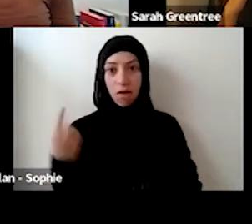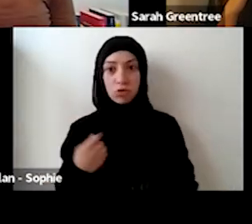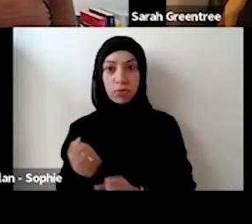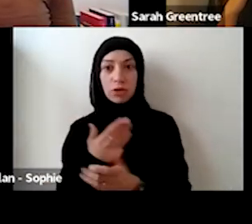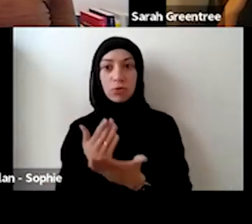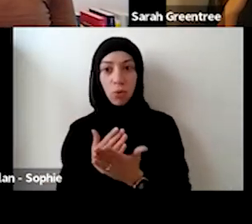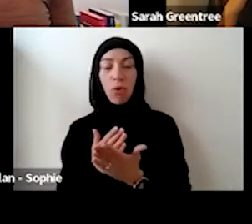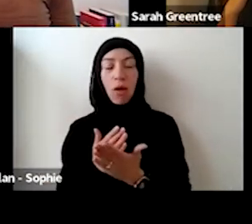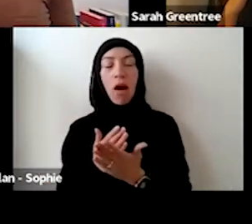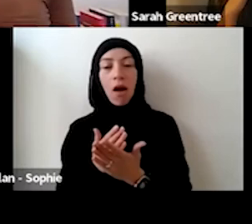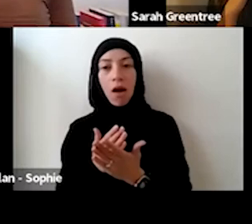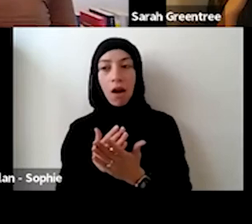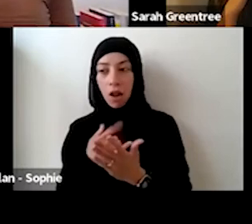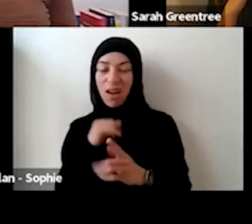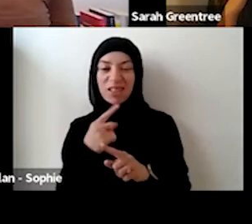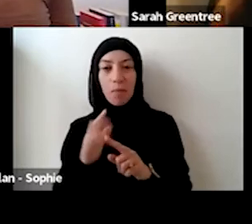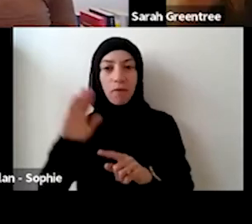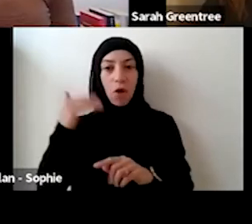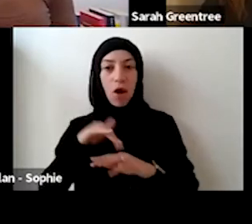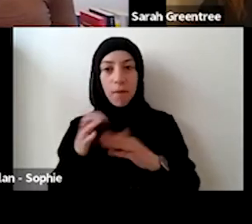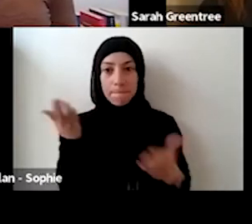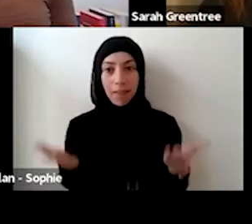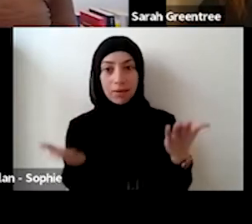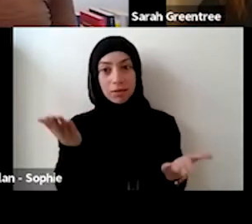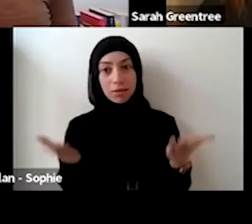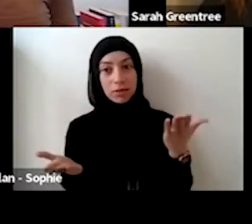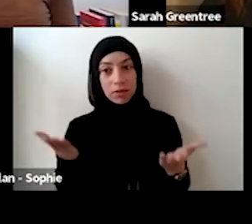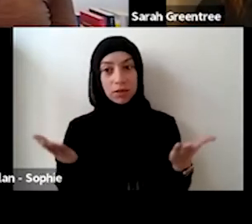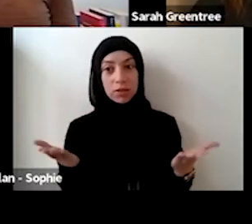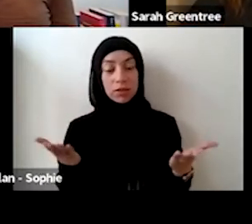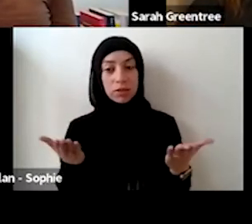And that's about us having the ability, as I mentioned earlier, to balance across the funding for the program Again, as I mentioned earlier, the kind of balance across across the funding for the